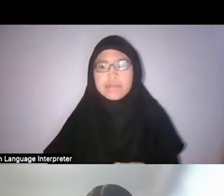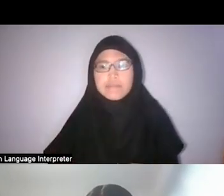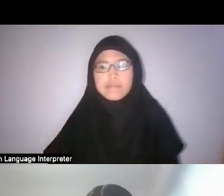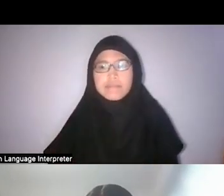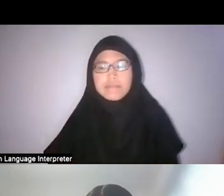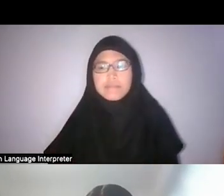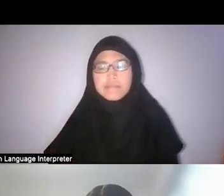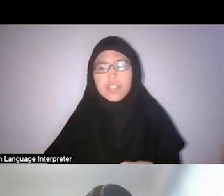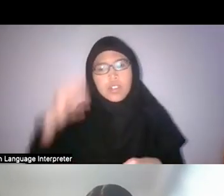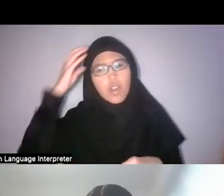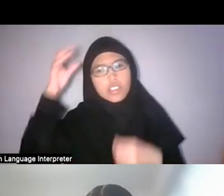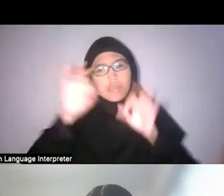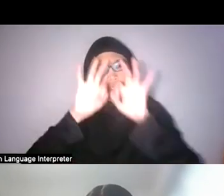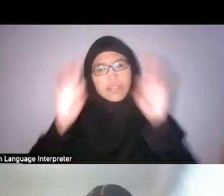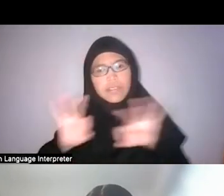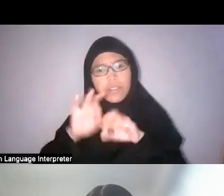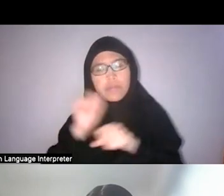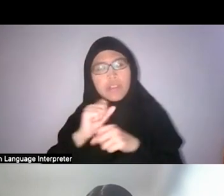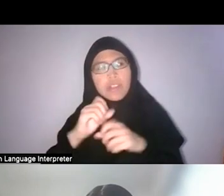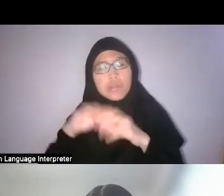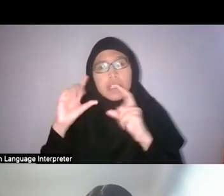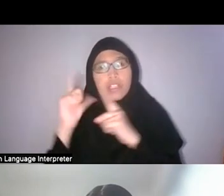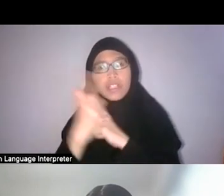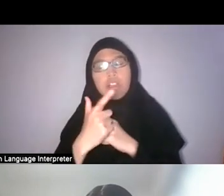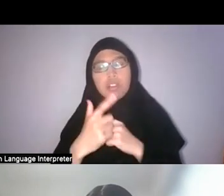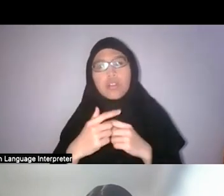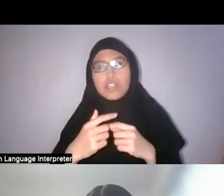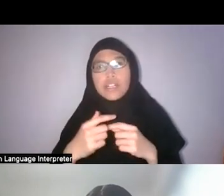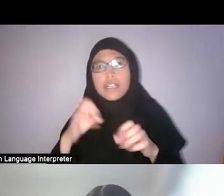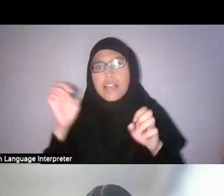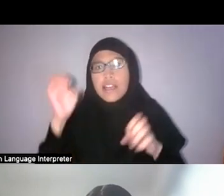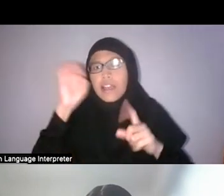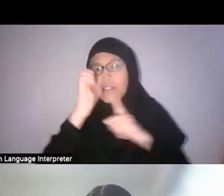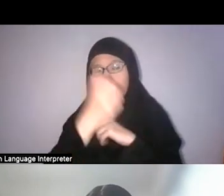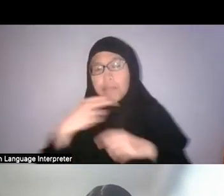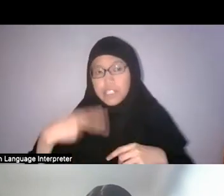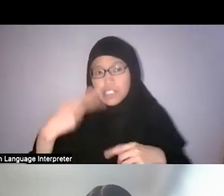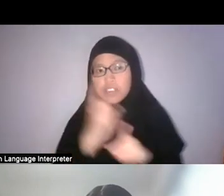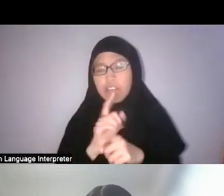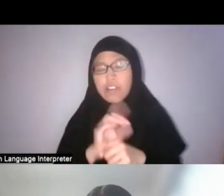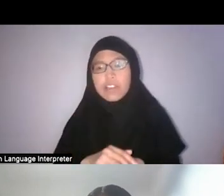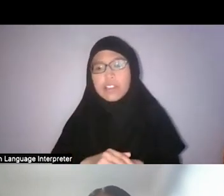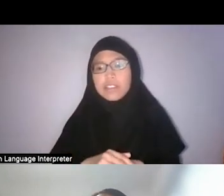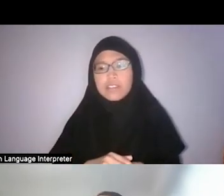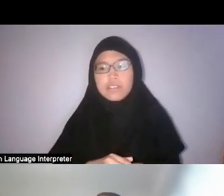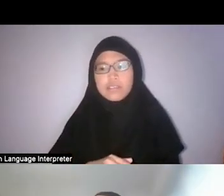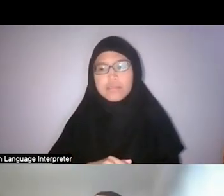Conceptual frameworks… so in local environment history, I’m assuming, is being asked here, the whole conceptual movements. Any...?